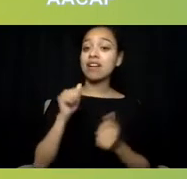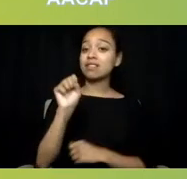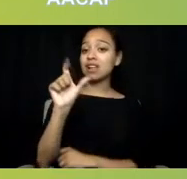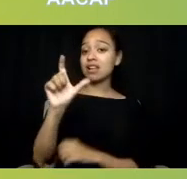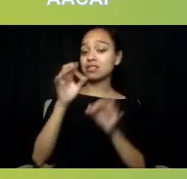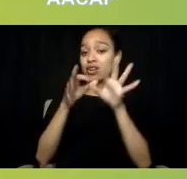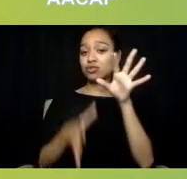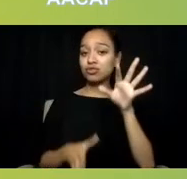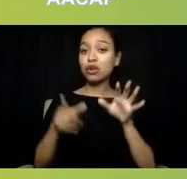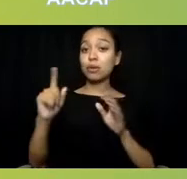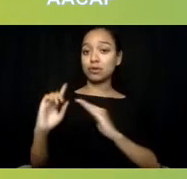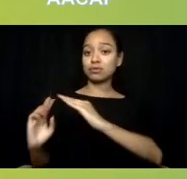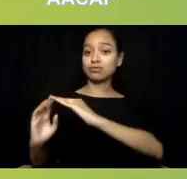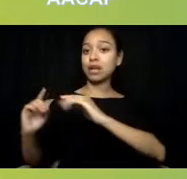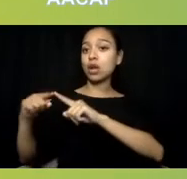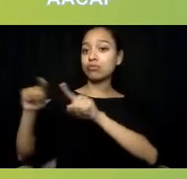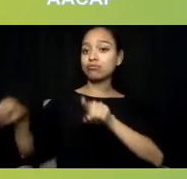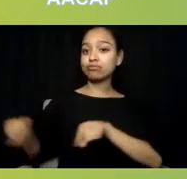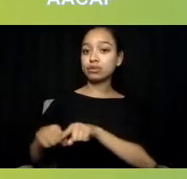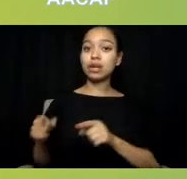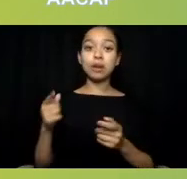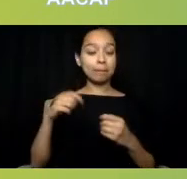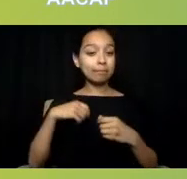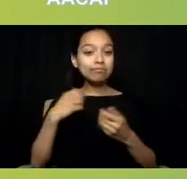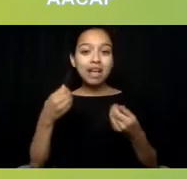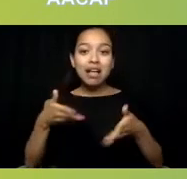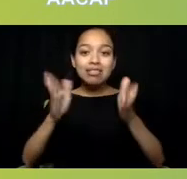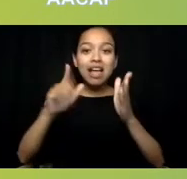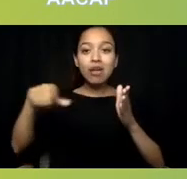making this presentation accessible to our attendees with audio needs.